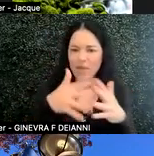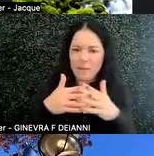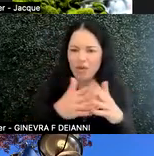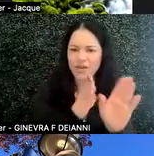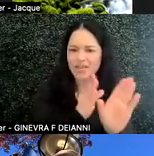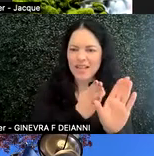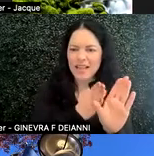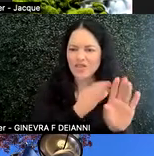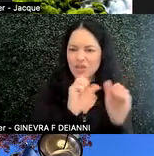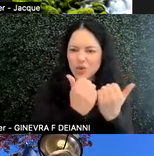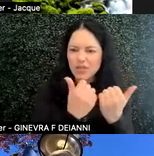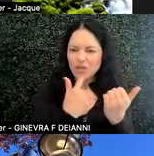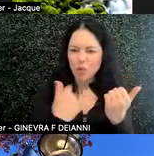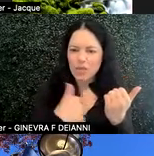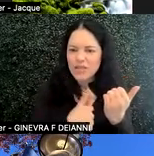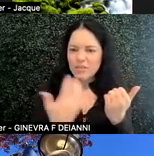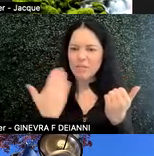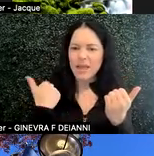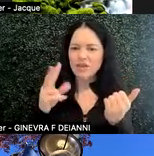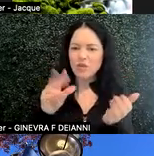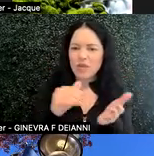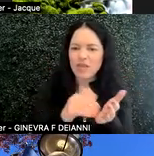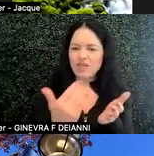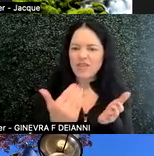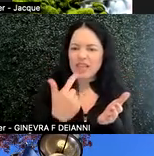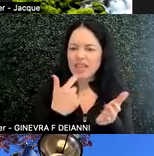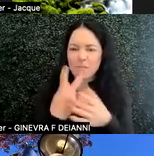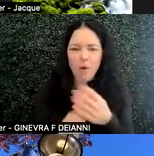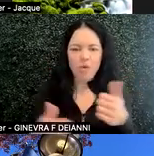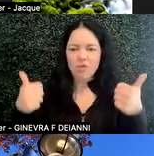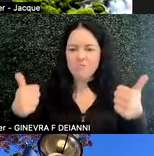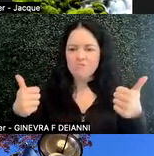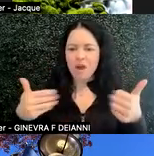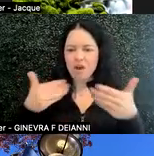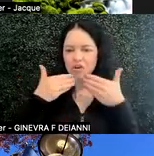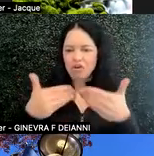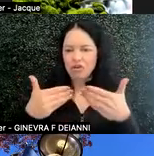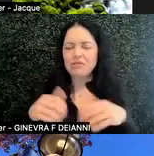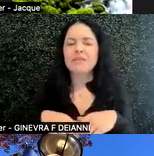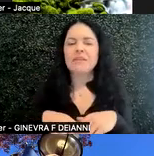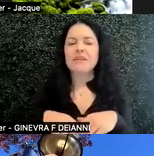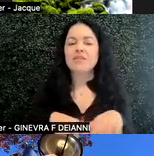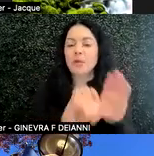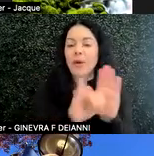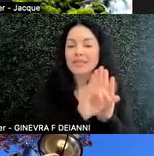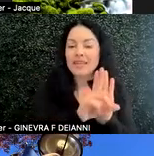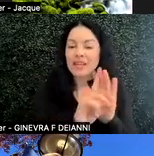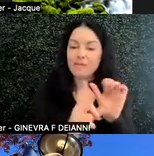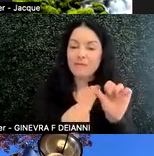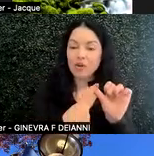told us in 2015 that both are good. So let's look at this real quickly. Identity first is disabled, autistic.